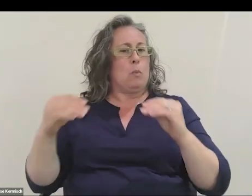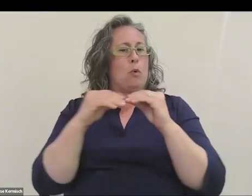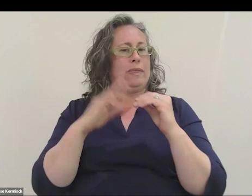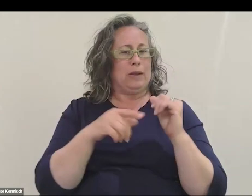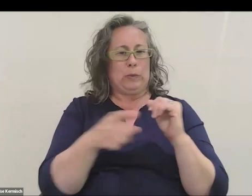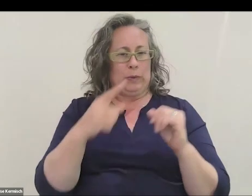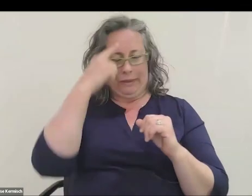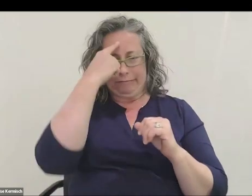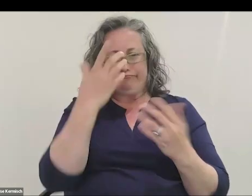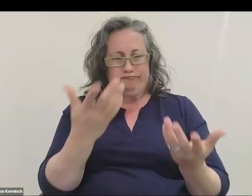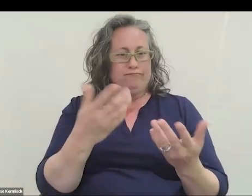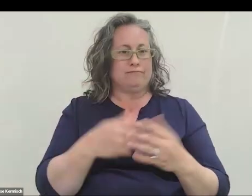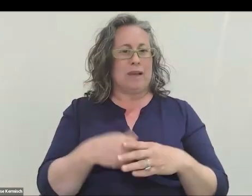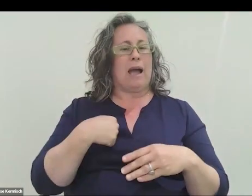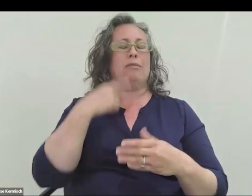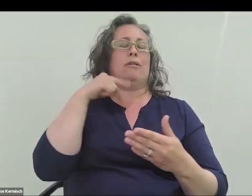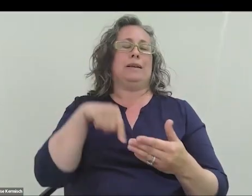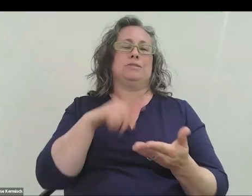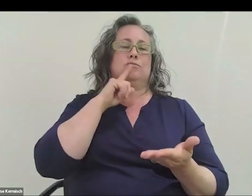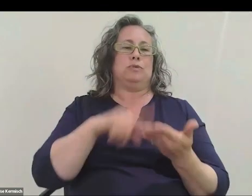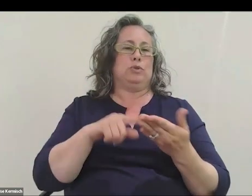Then, focus research was really cool. Anyway.